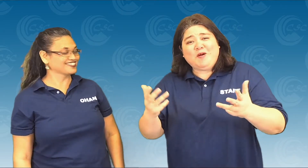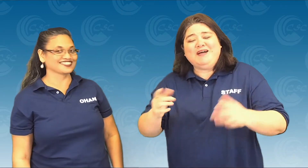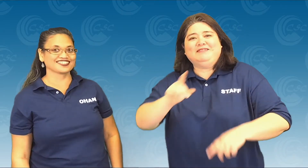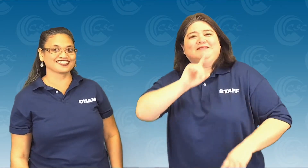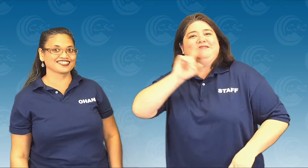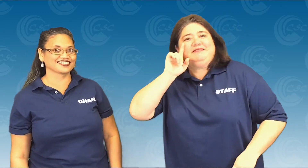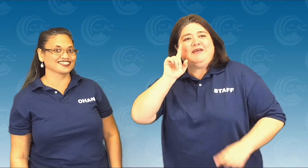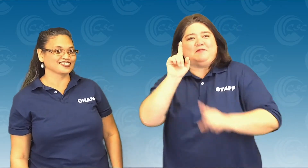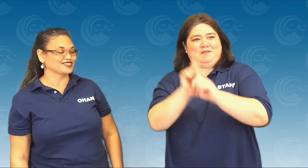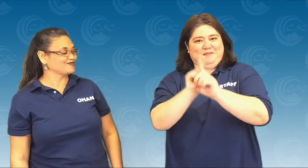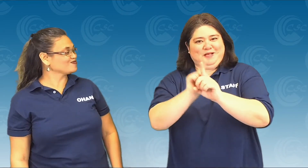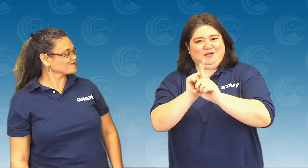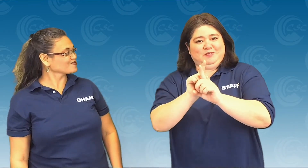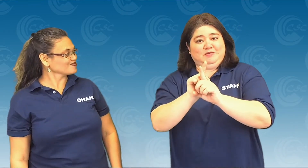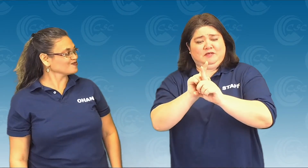Yes, that program is called the Deaf Mentor Program.